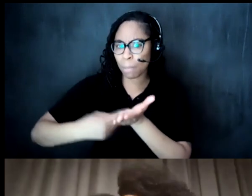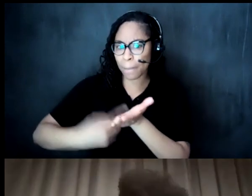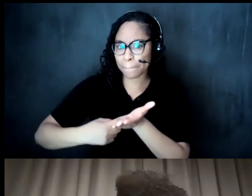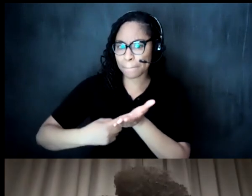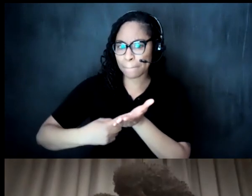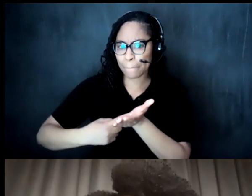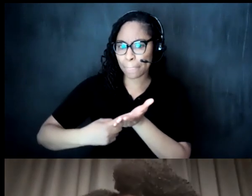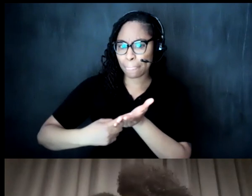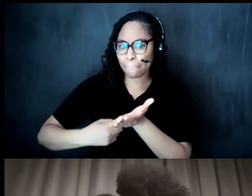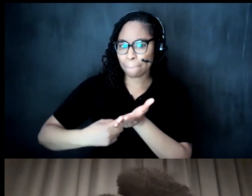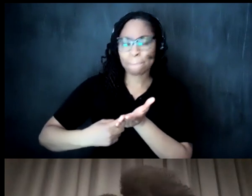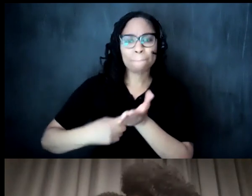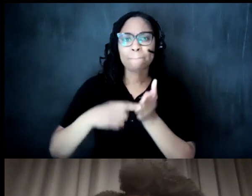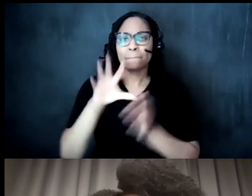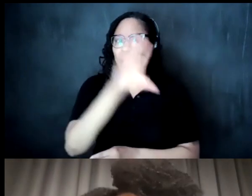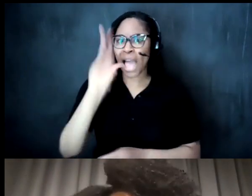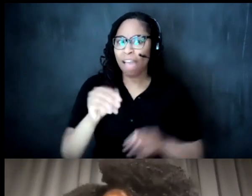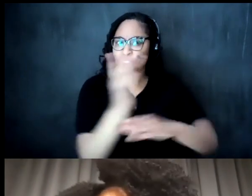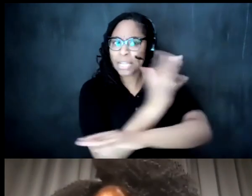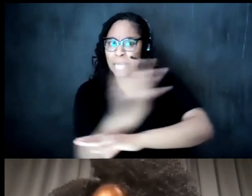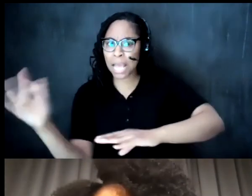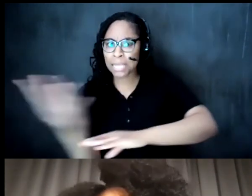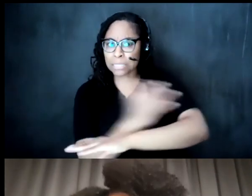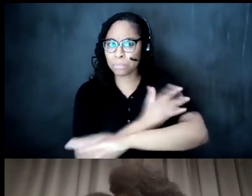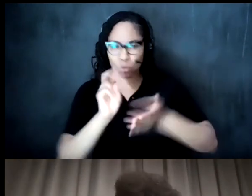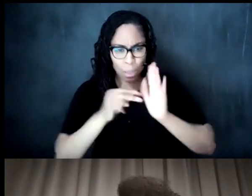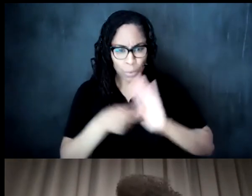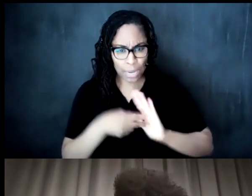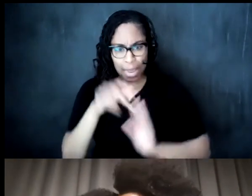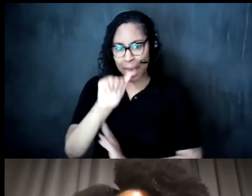across the diocese african diaspora artist could that be what [ __ ] means i'm not quite sure